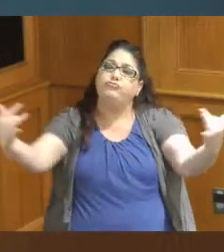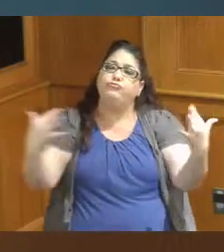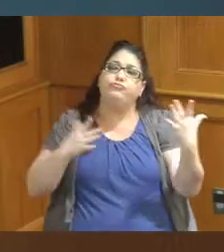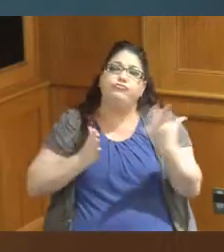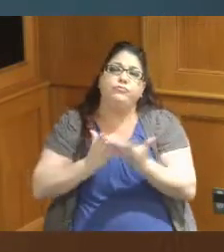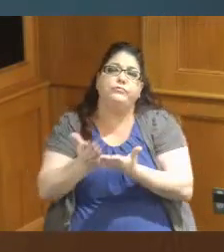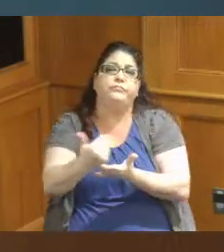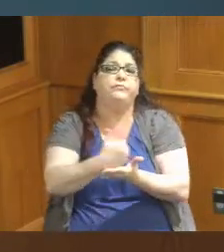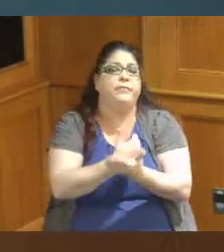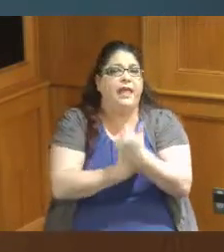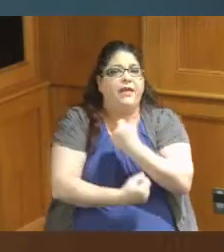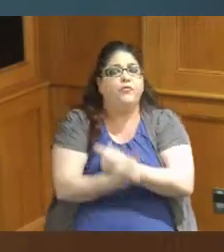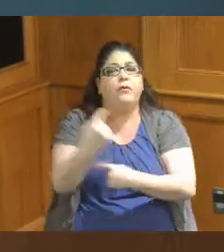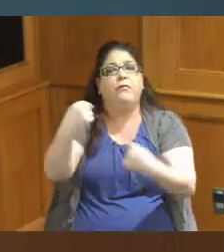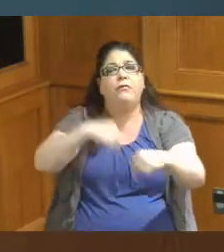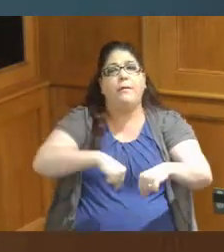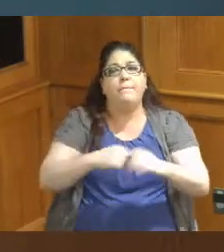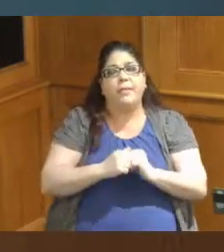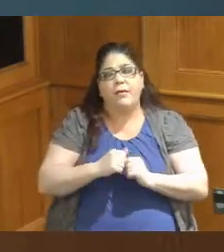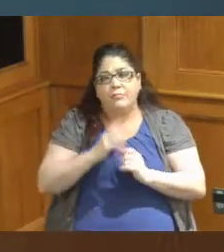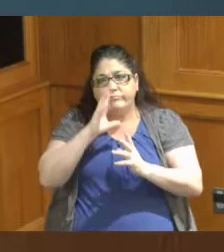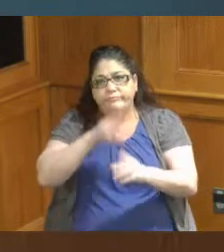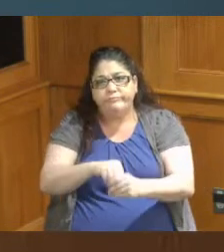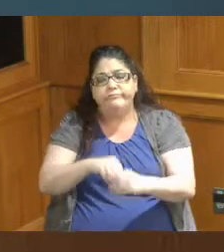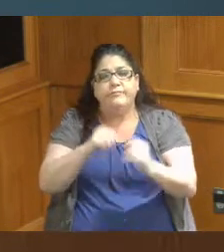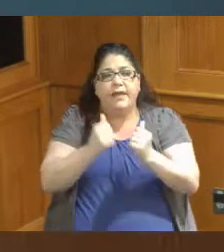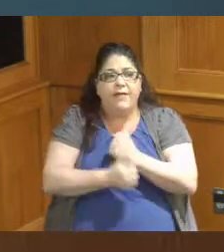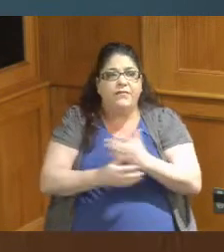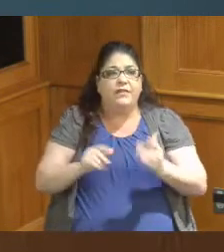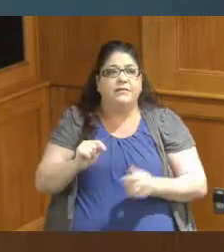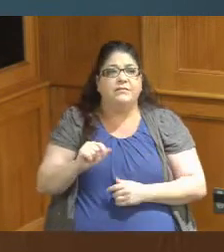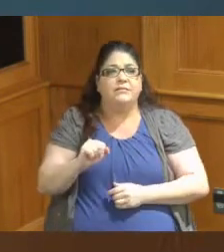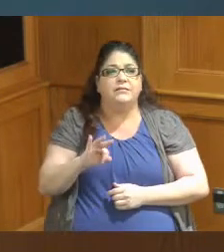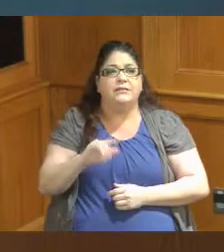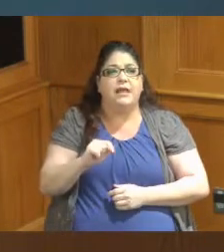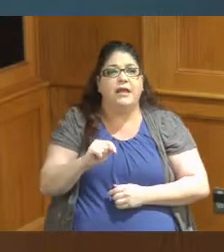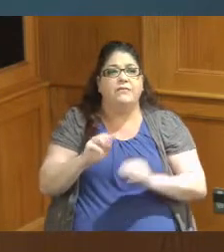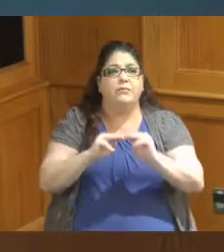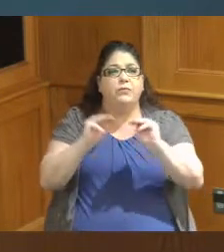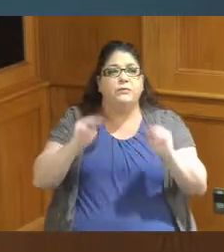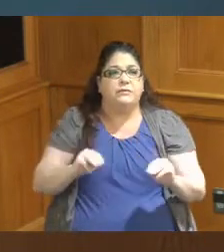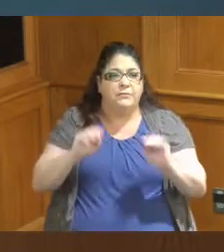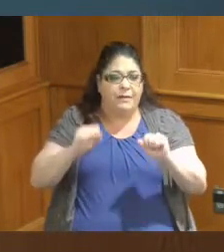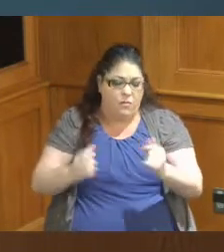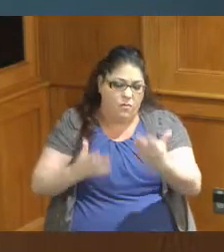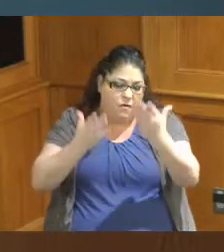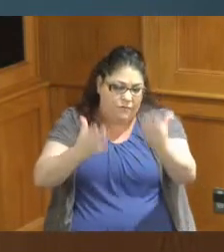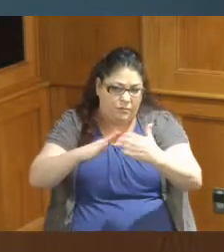and everybody can be a part of everything that the Taft museum has to offer so I'm very excited